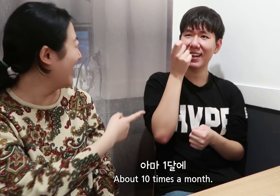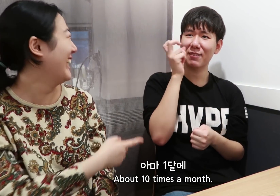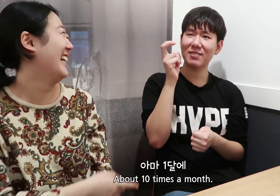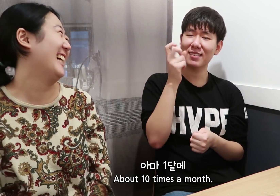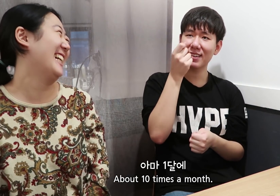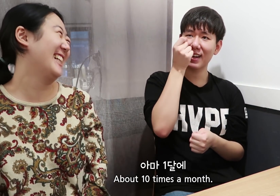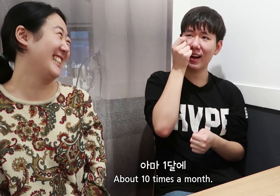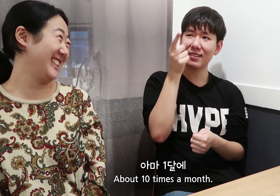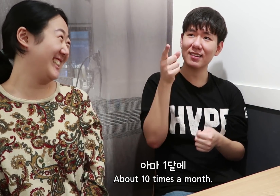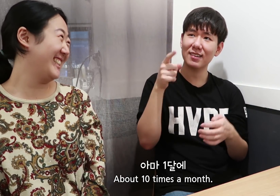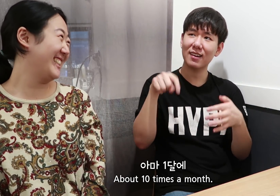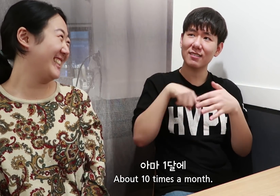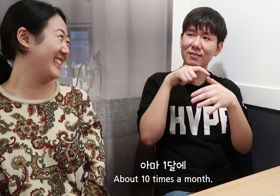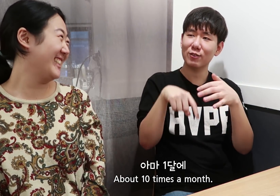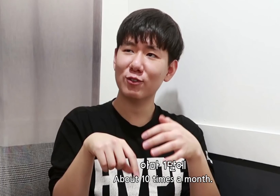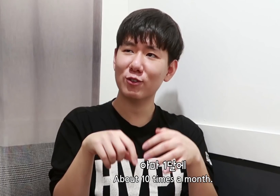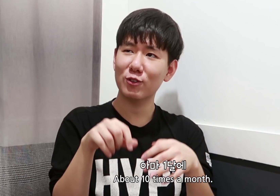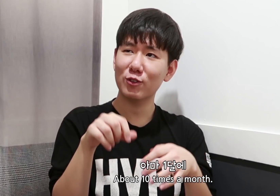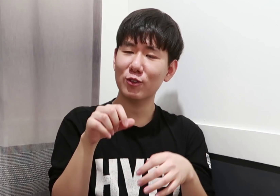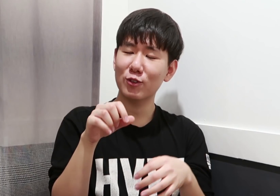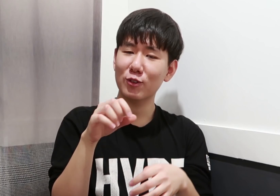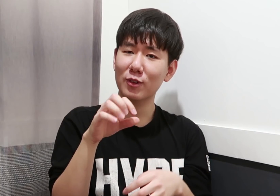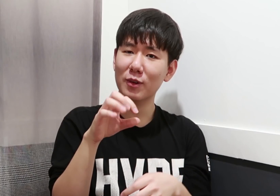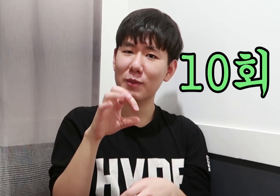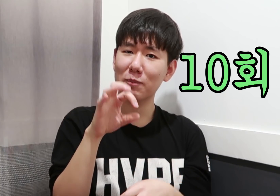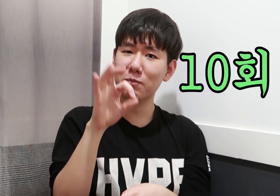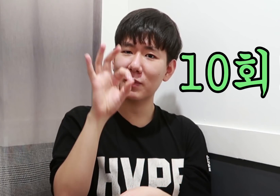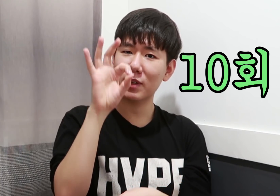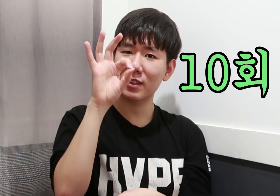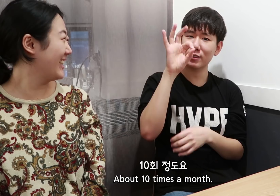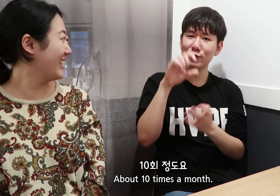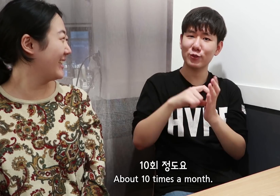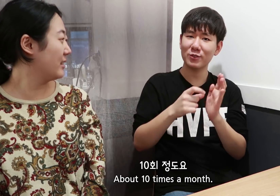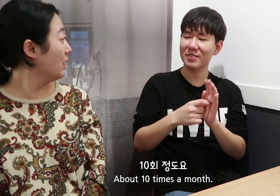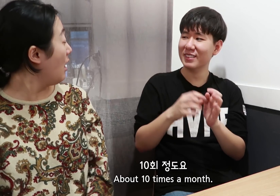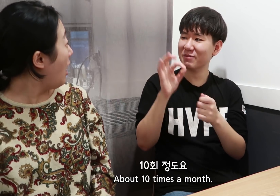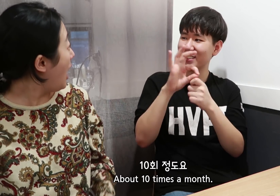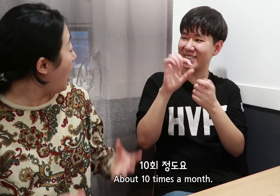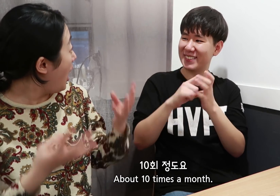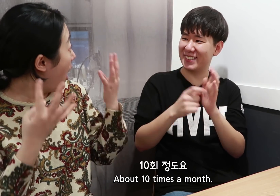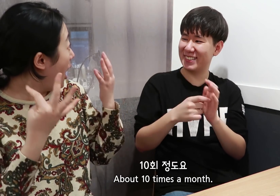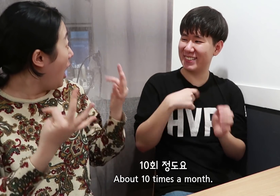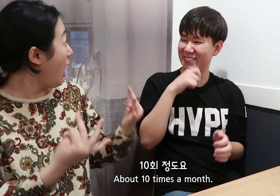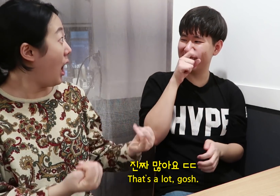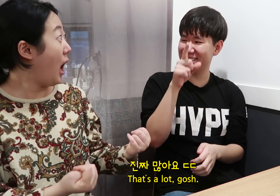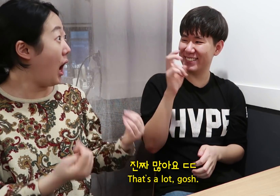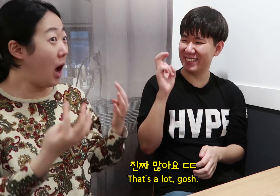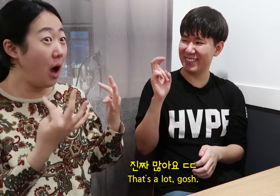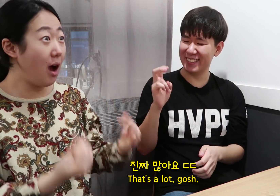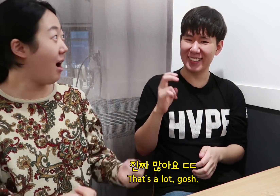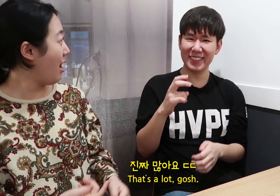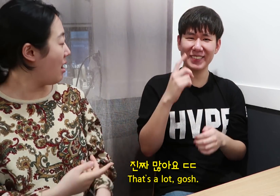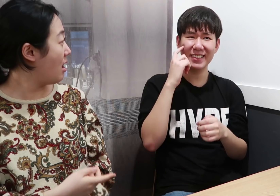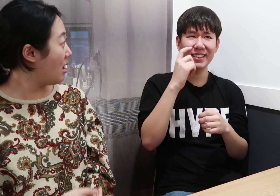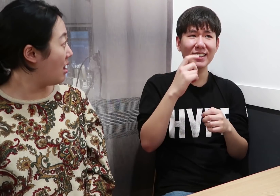About 10 times a month. That’s a lot, gosh.